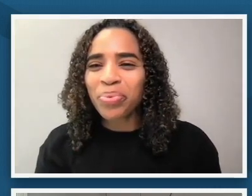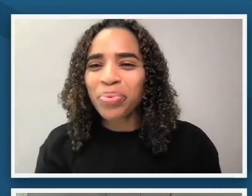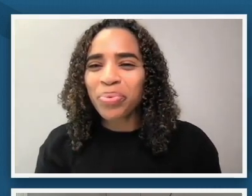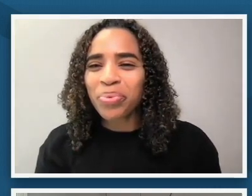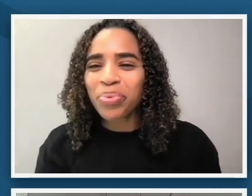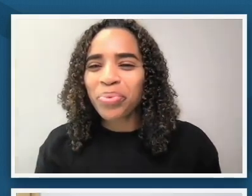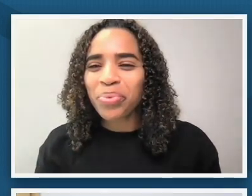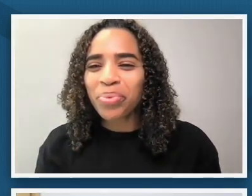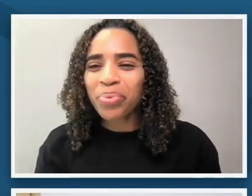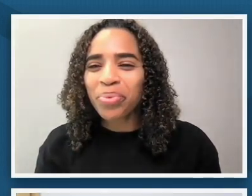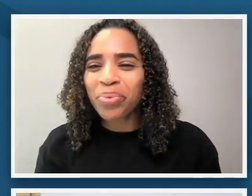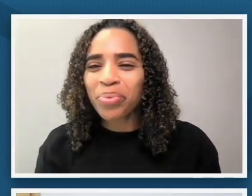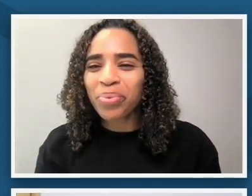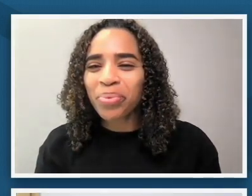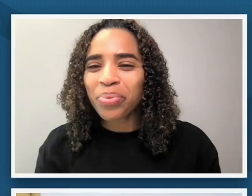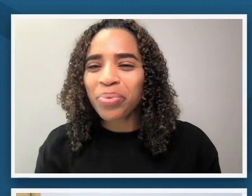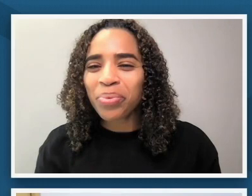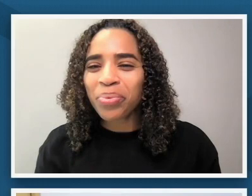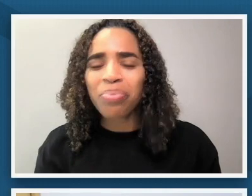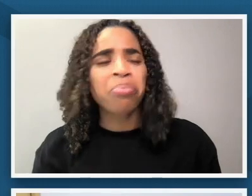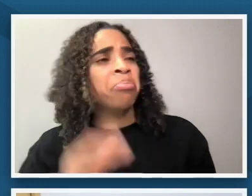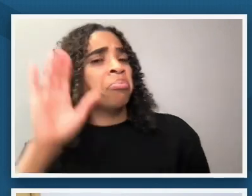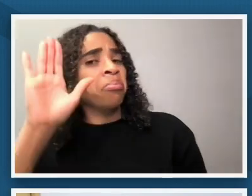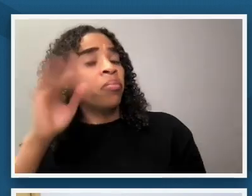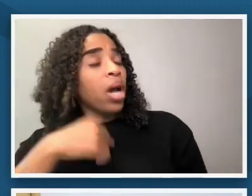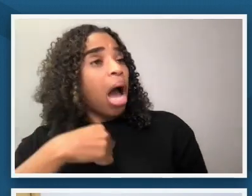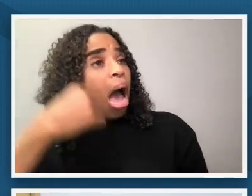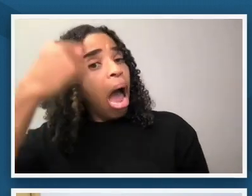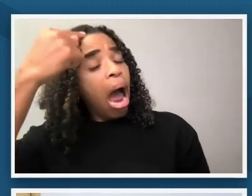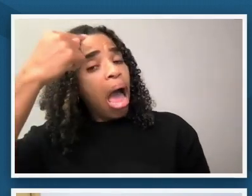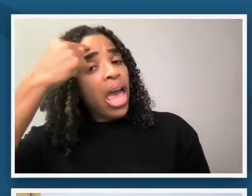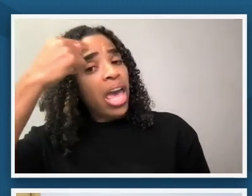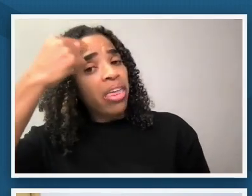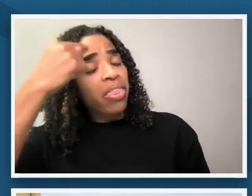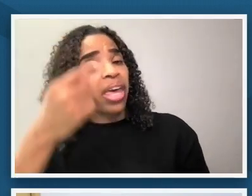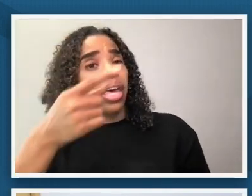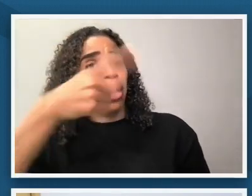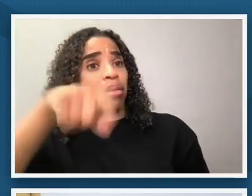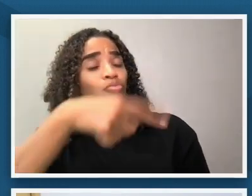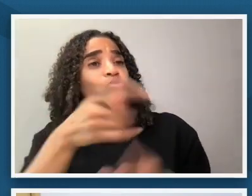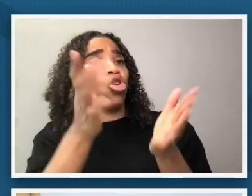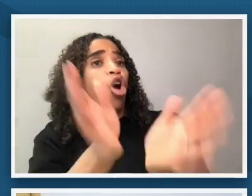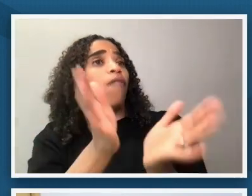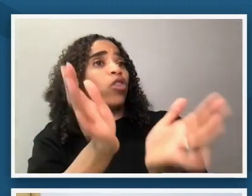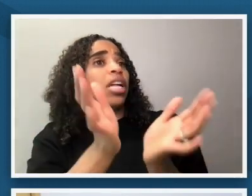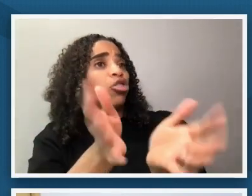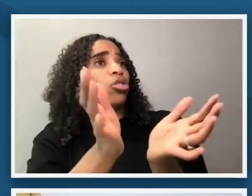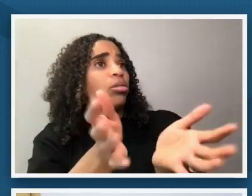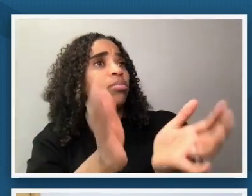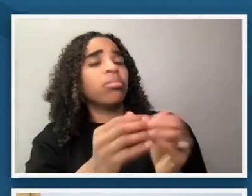i think that through our conversation that we've been having and looking at